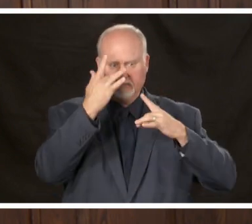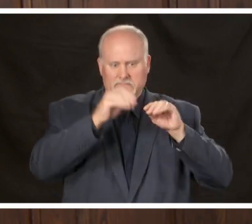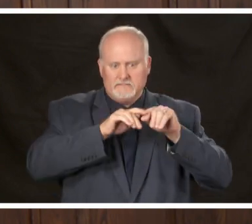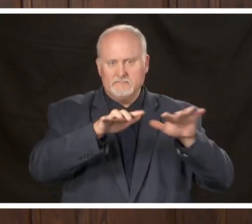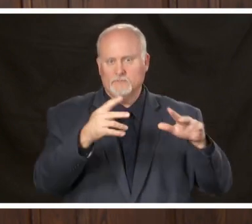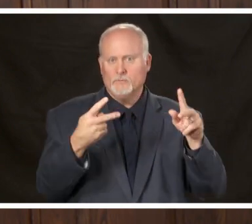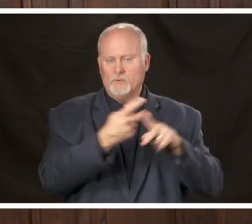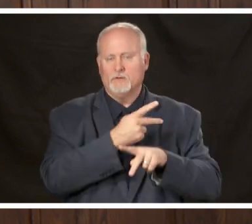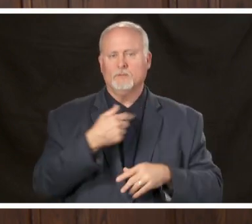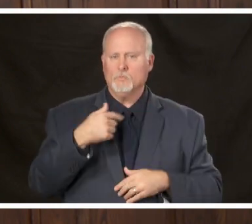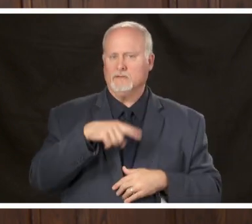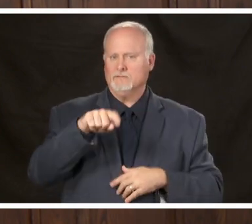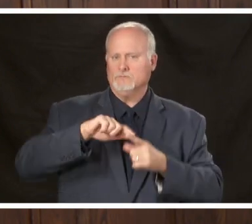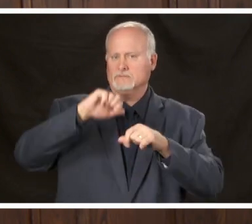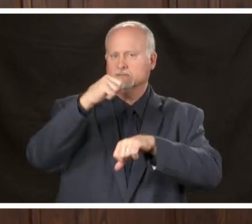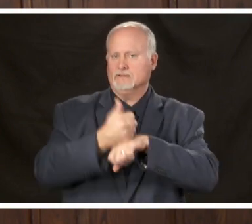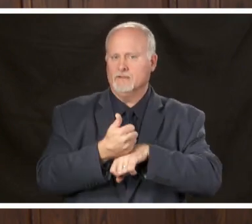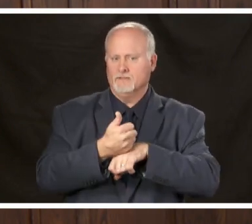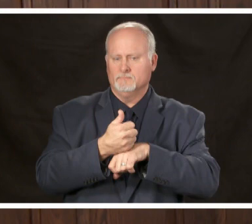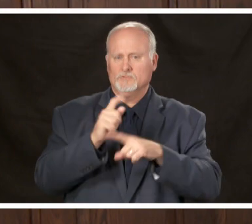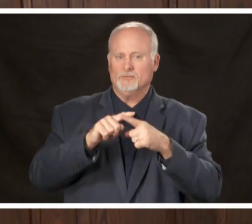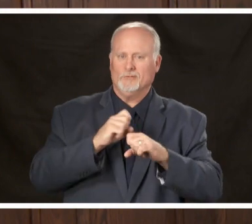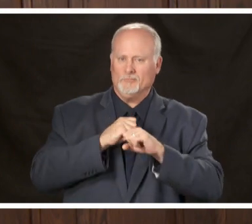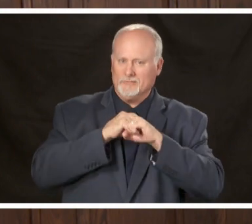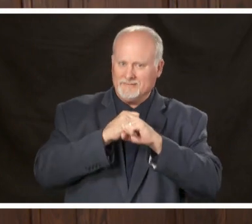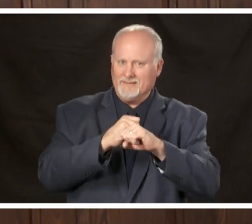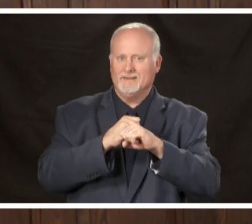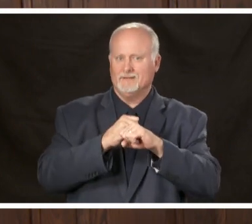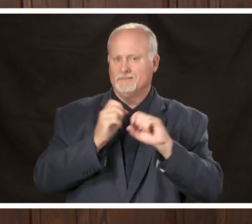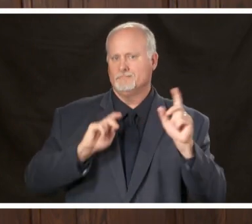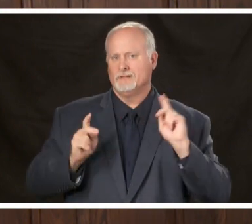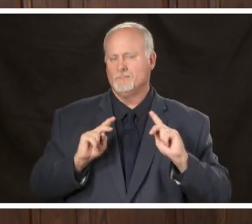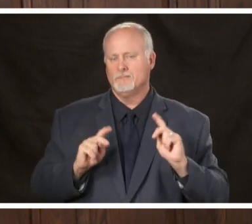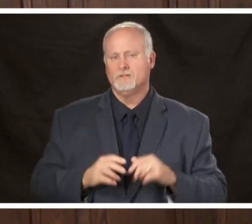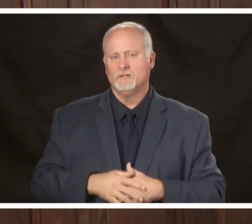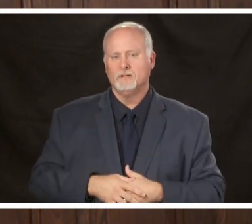we need to set in place to make sure people are protected and let me say that